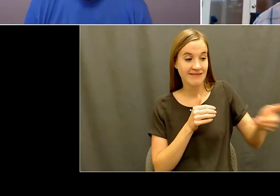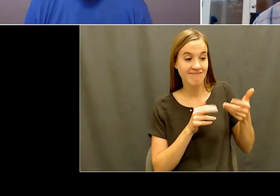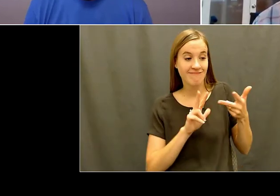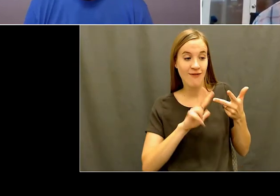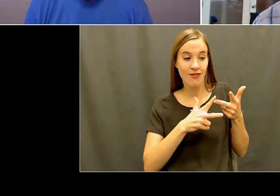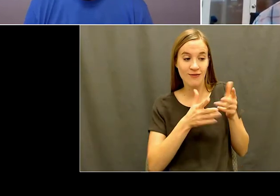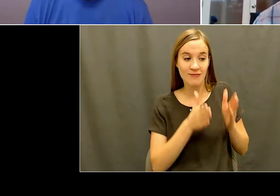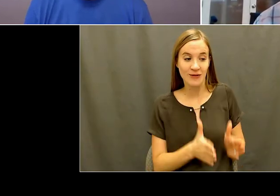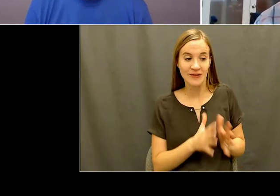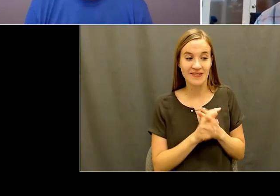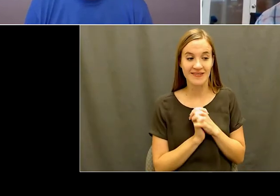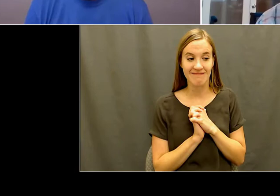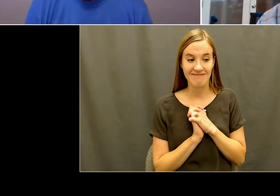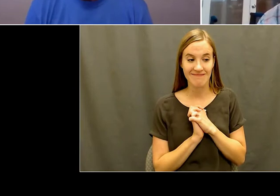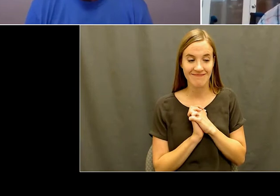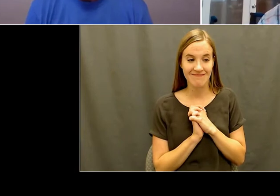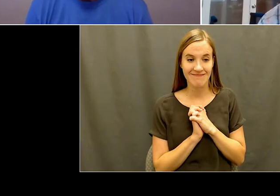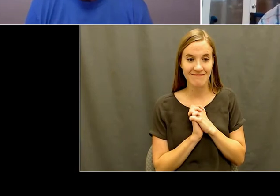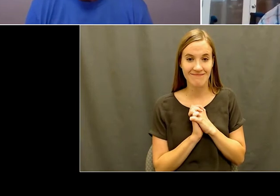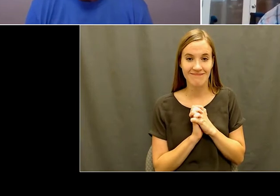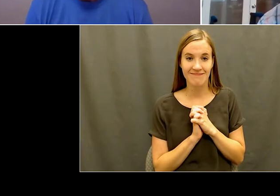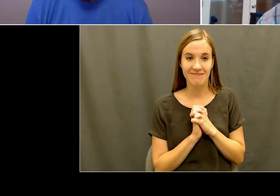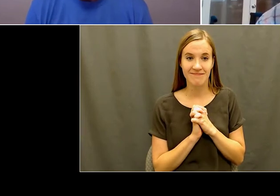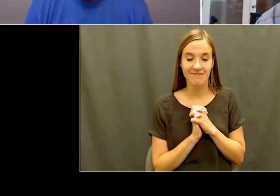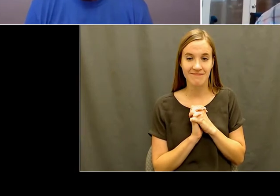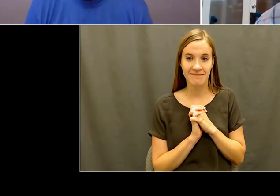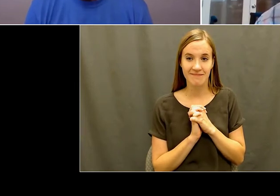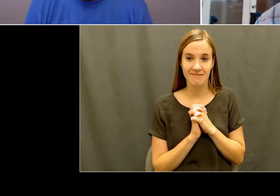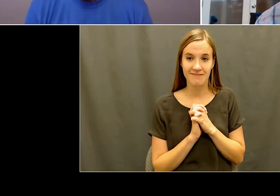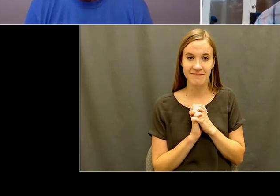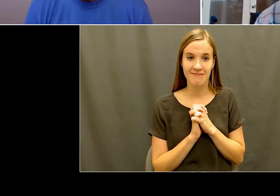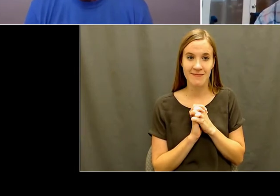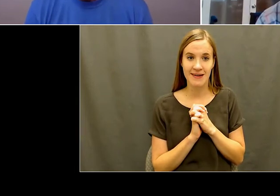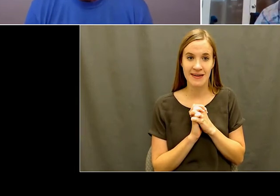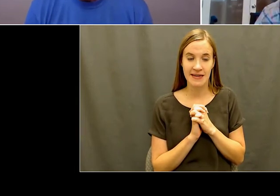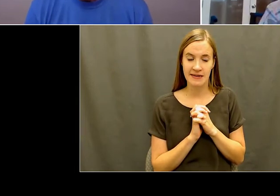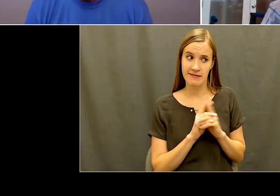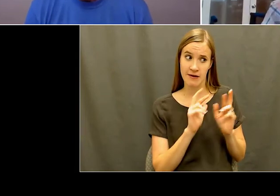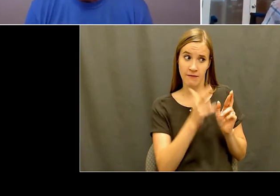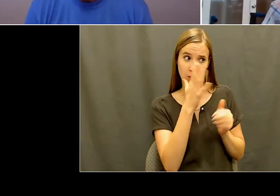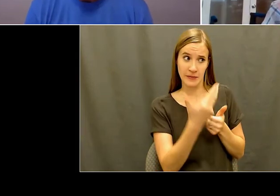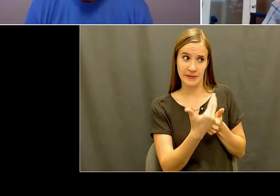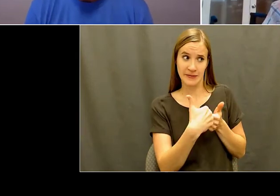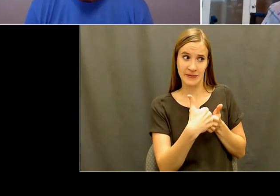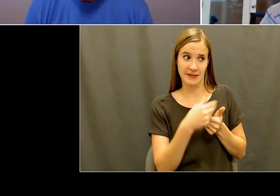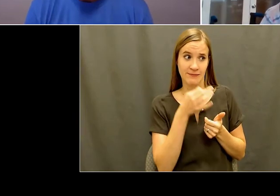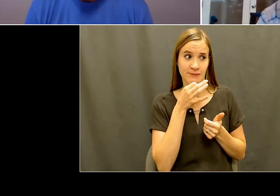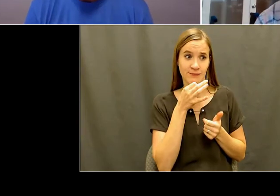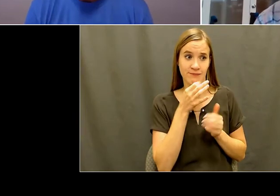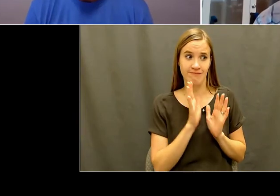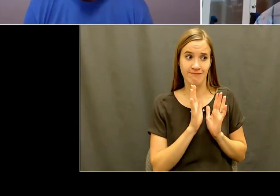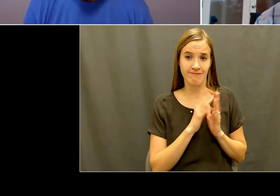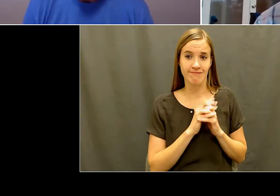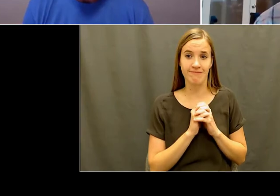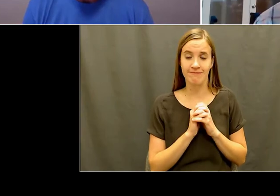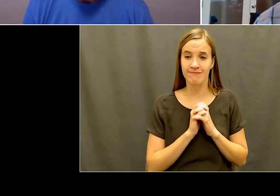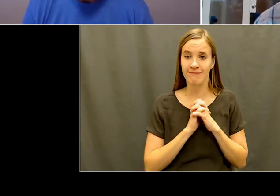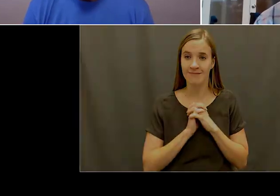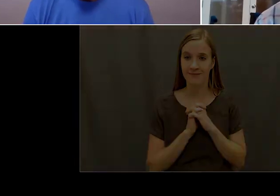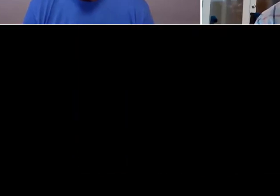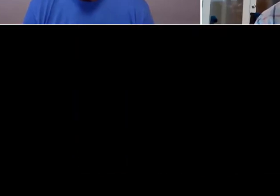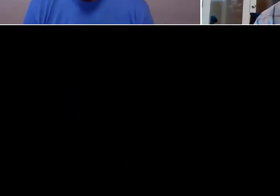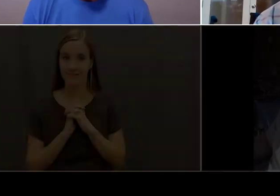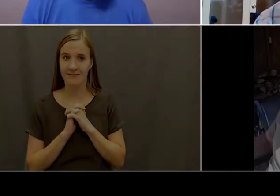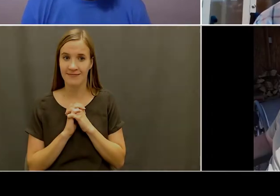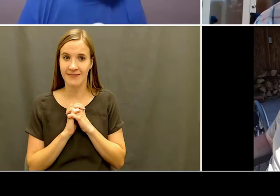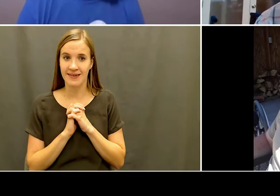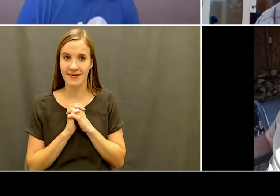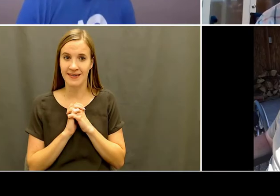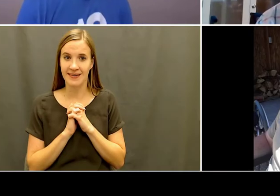Kelly: Okay Jake was, was one of the first eight.